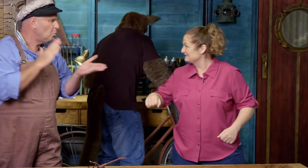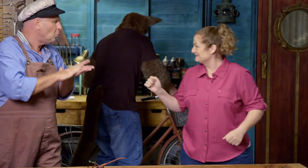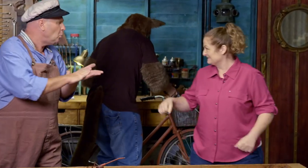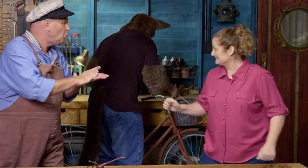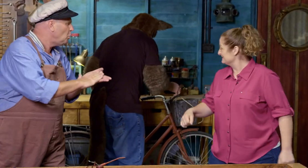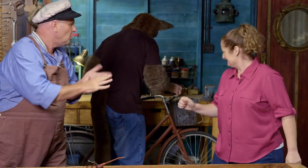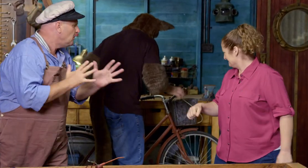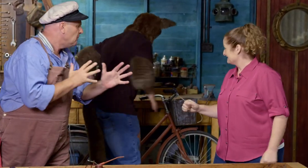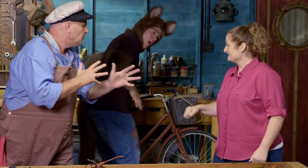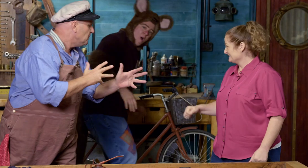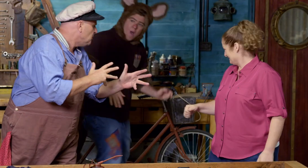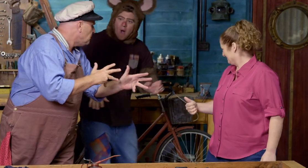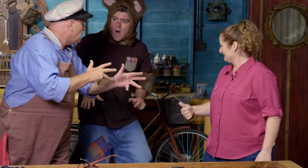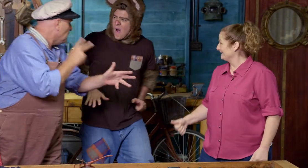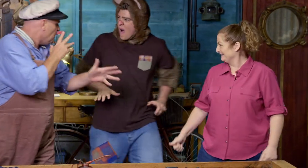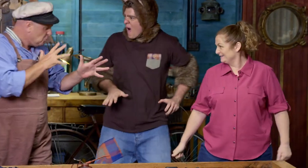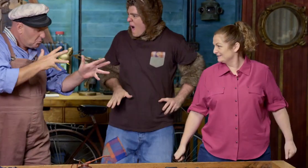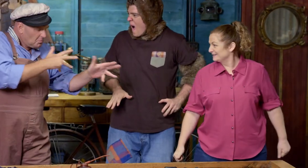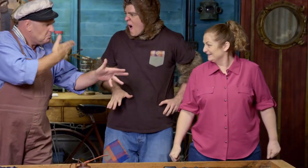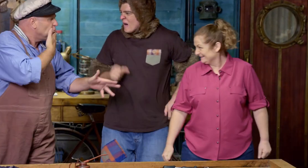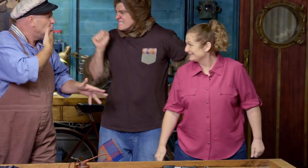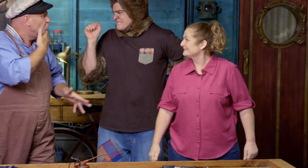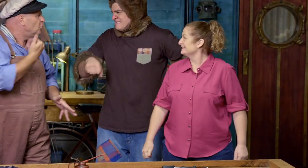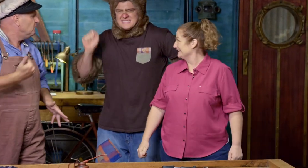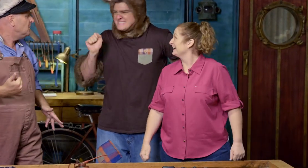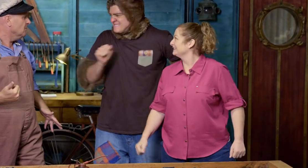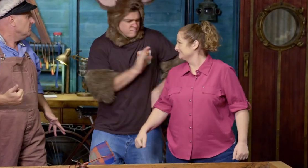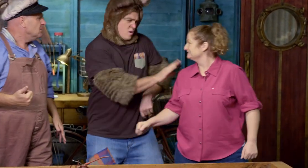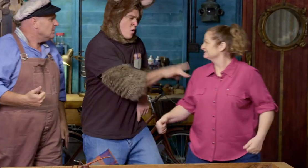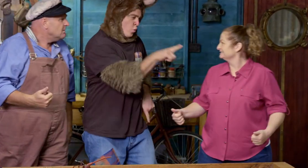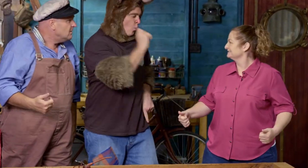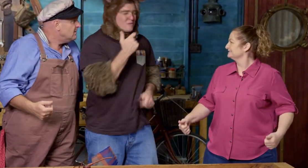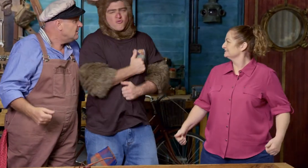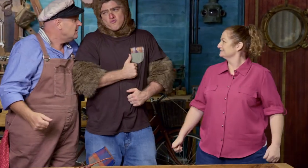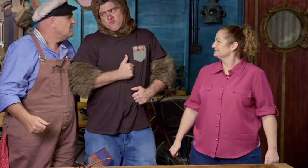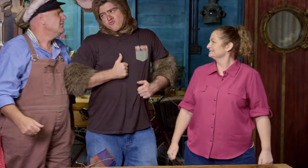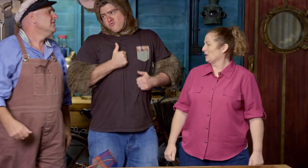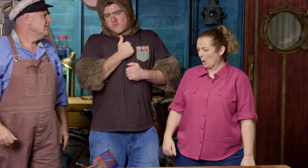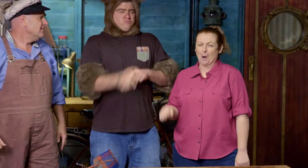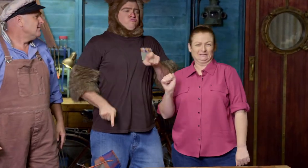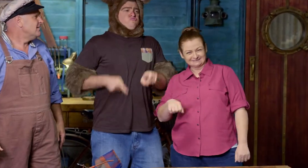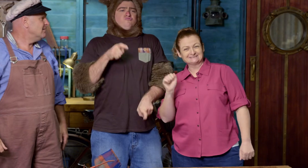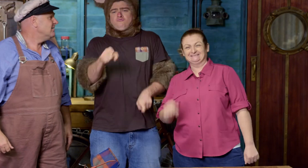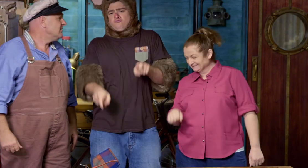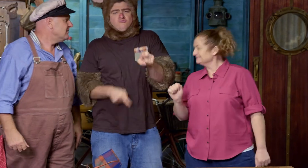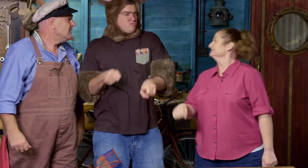Nice and smooth. Yes, it is. Oh, Sally, you will enjoy riding your bike.